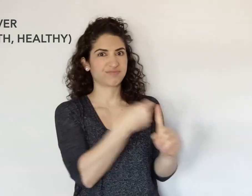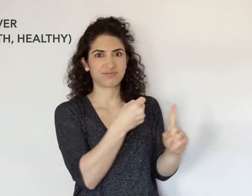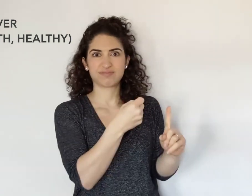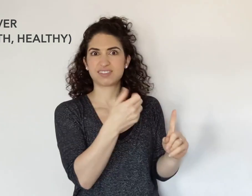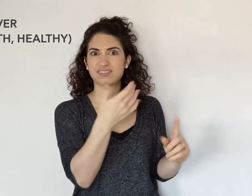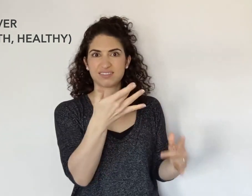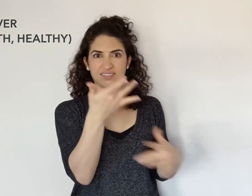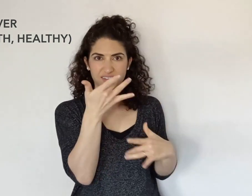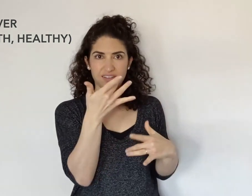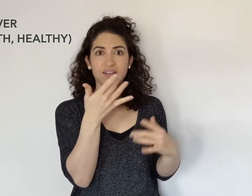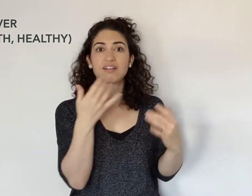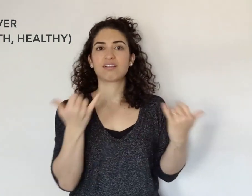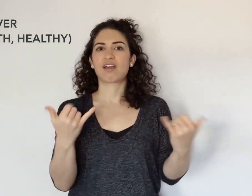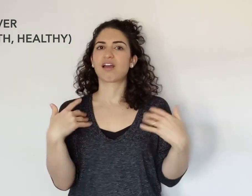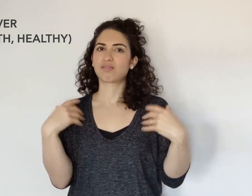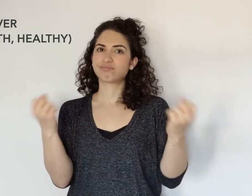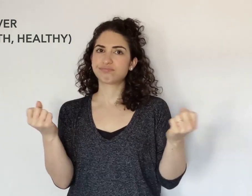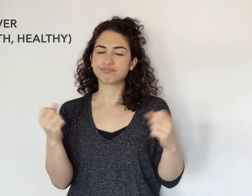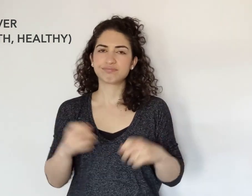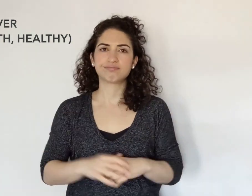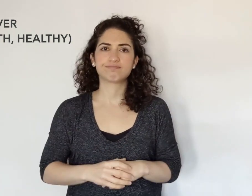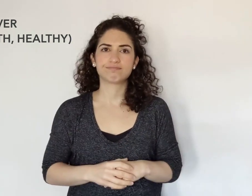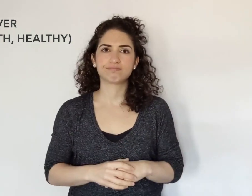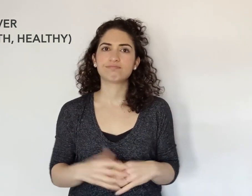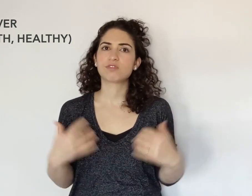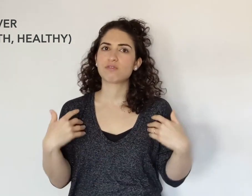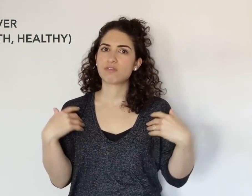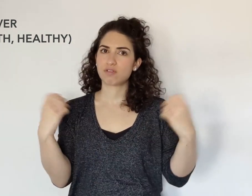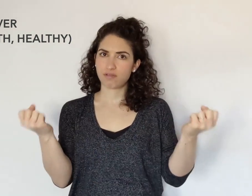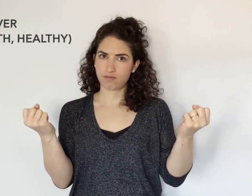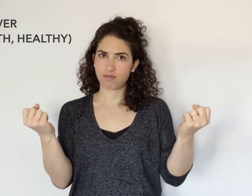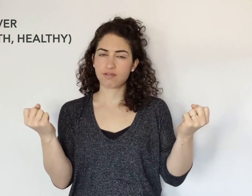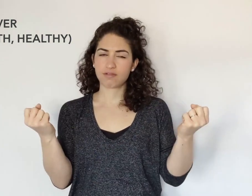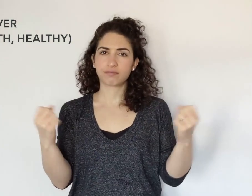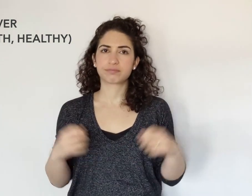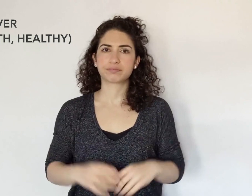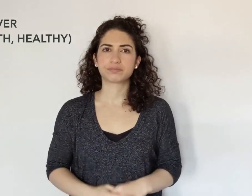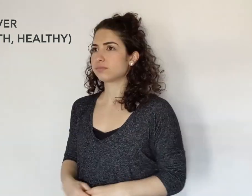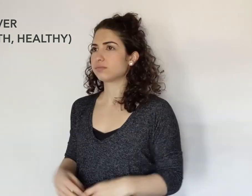So someone had already gotten sick, and now they've recovered. RECOVER.